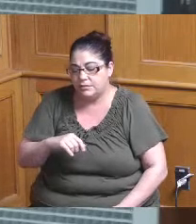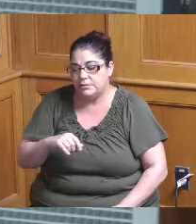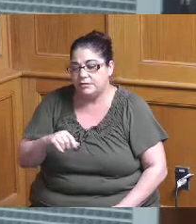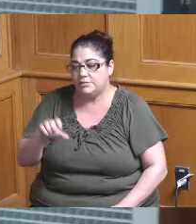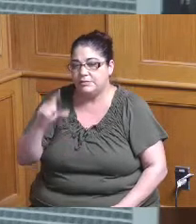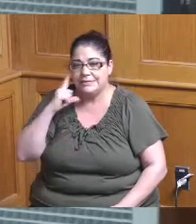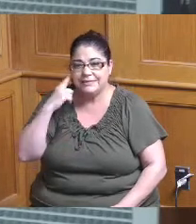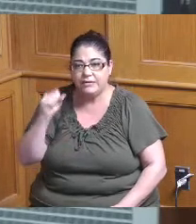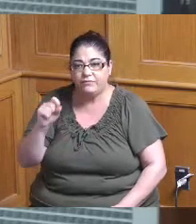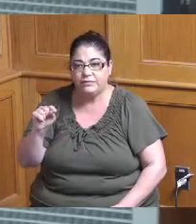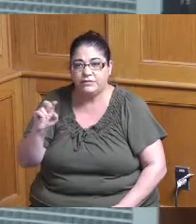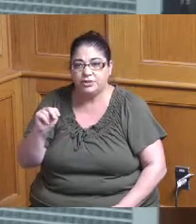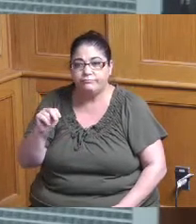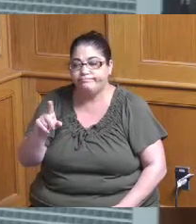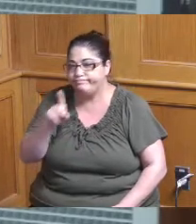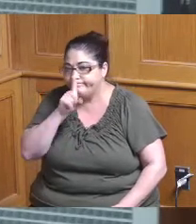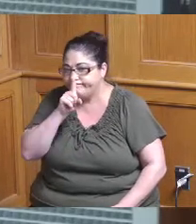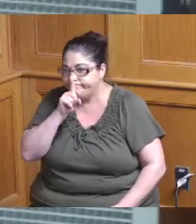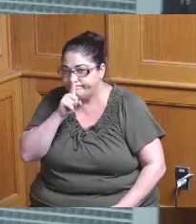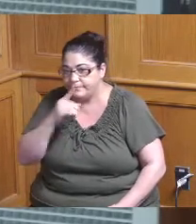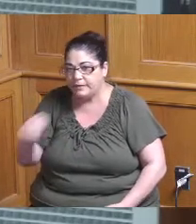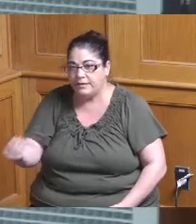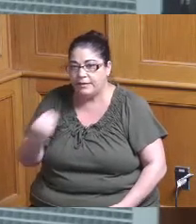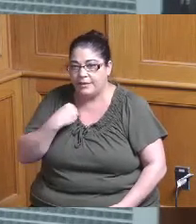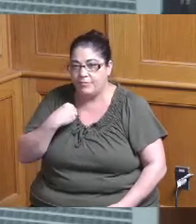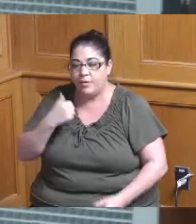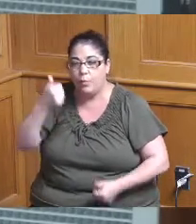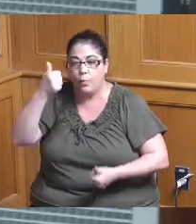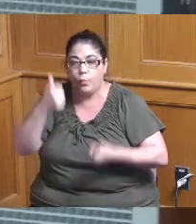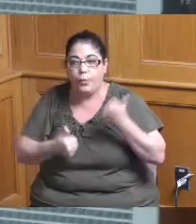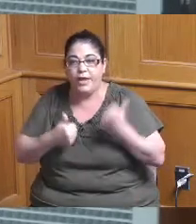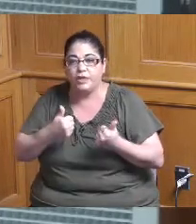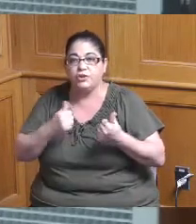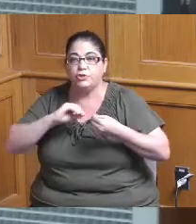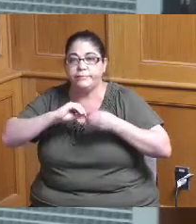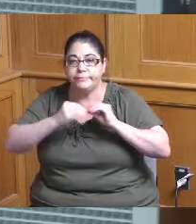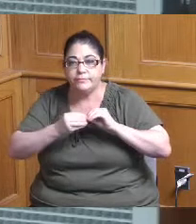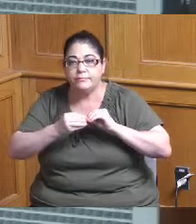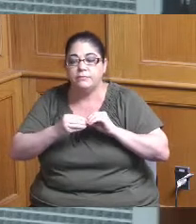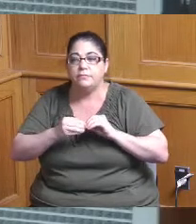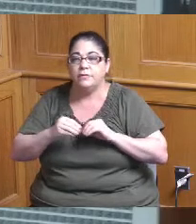the level of detail in terms of which units will be the affordable units if they're the